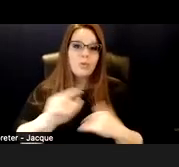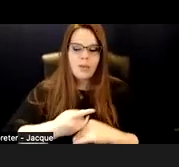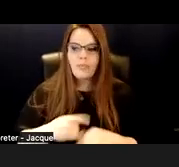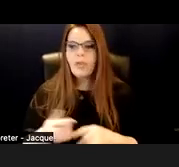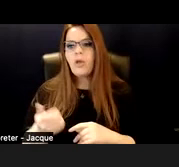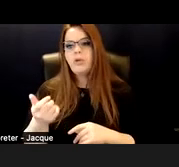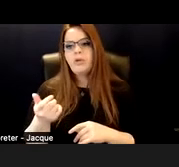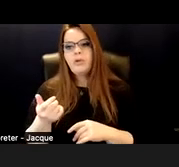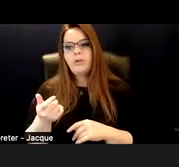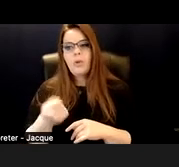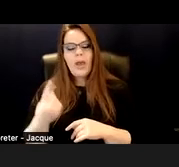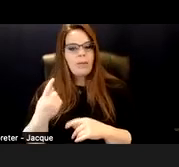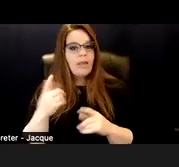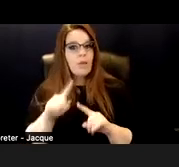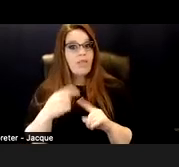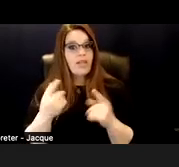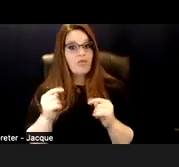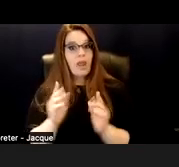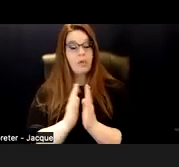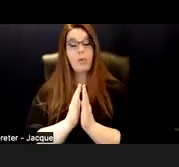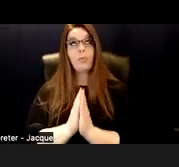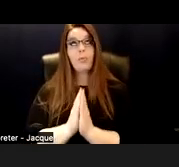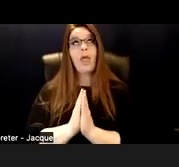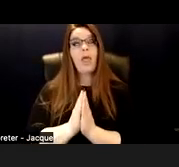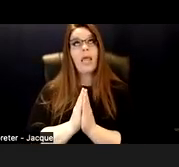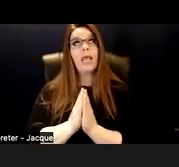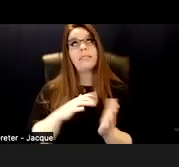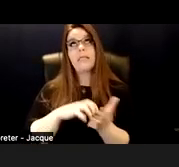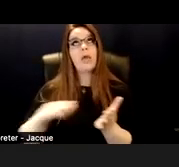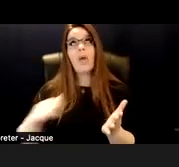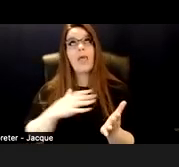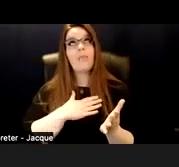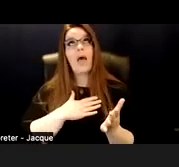a disability, that is them enacting the moral model.